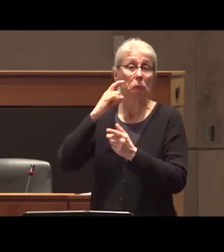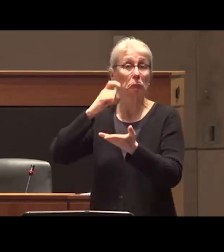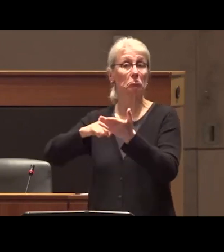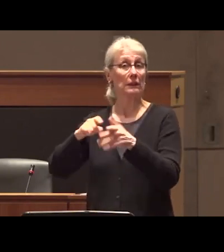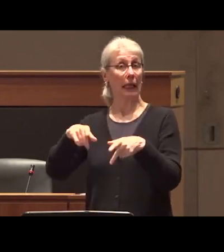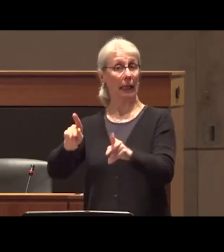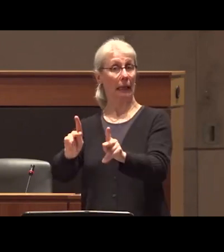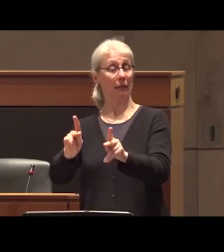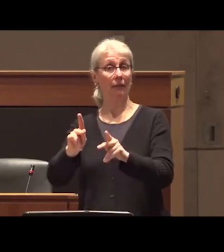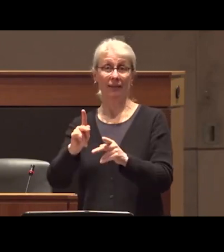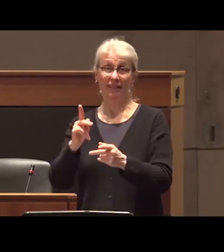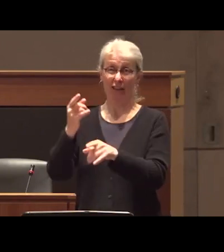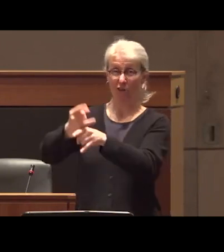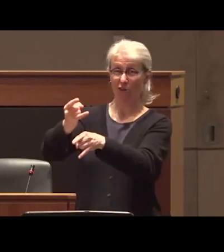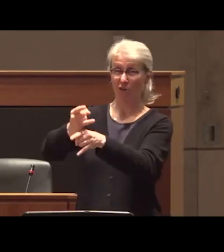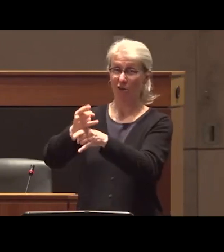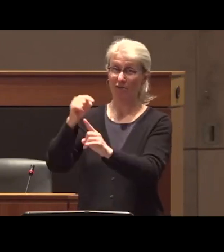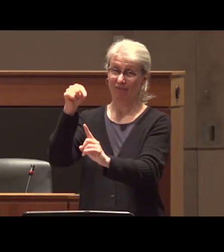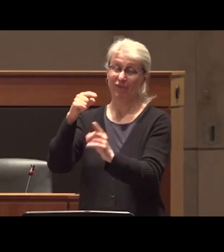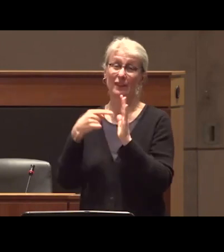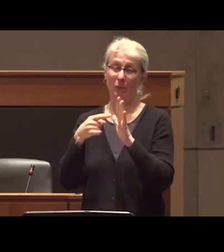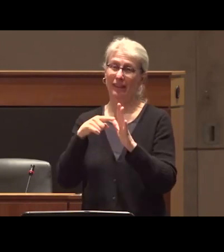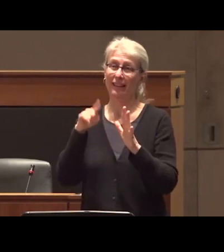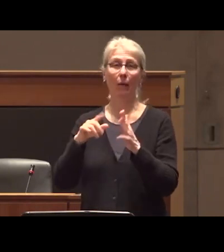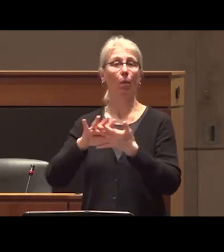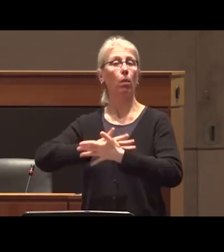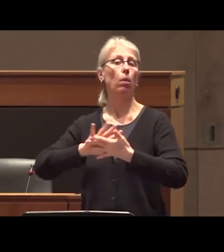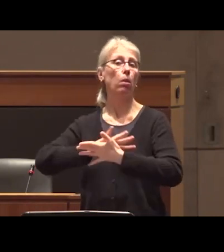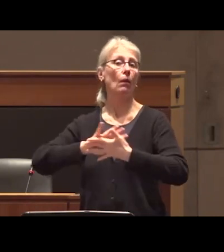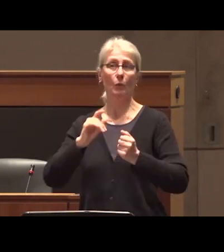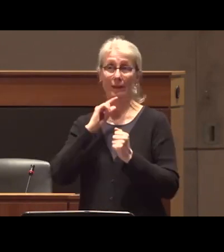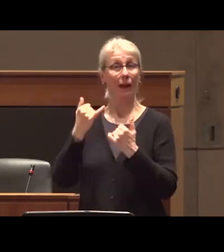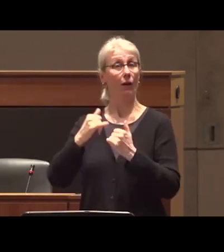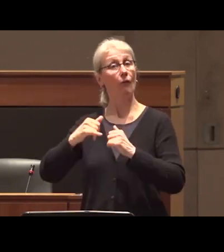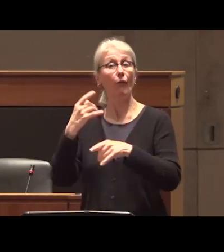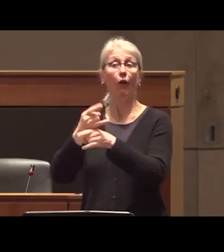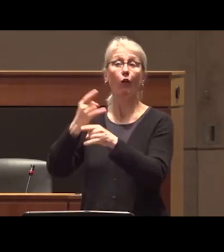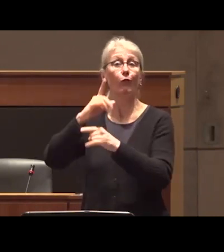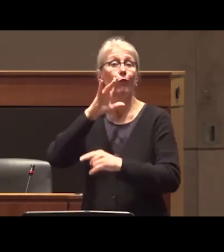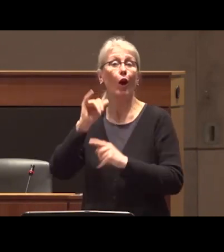talk about alcohol a lot better because right now the way we talk about alcohol amongst young